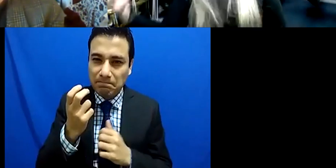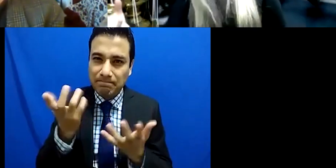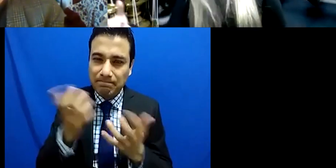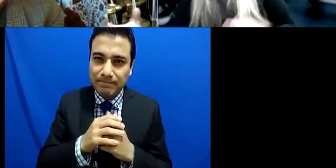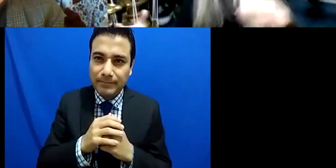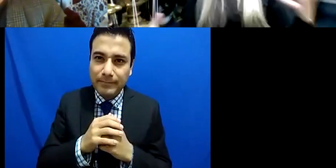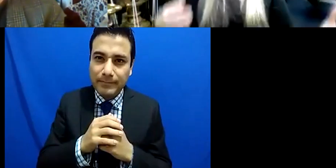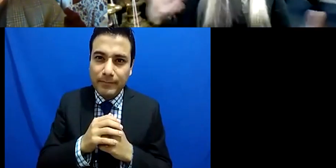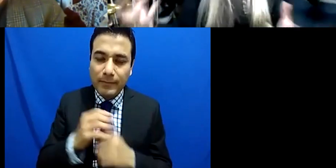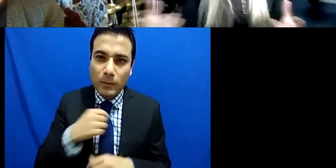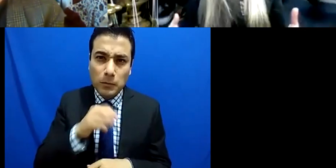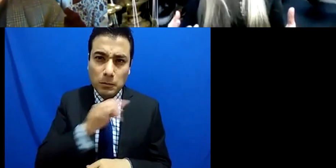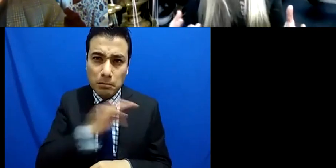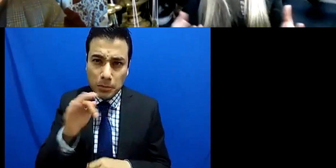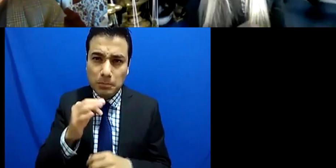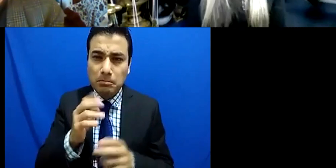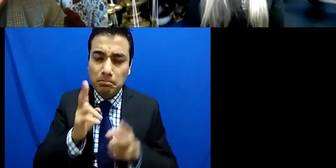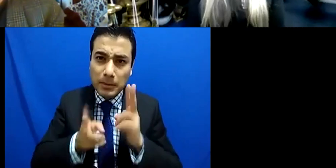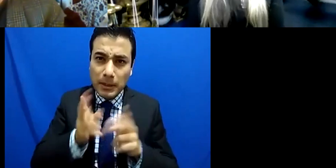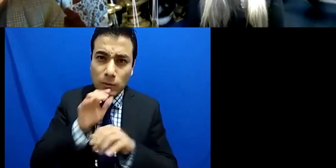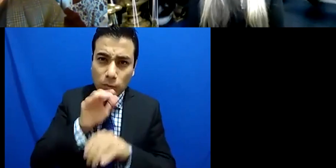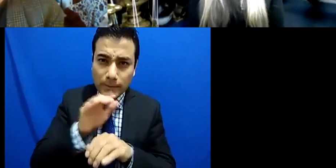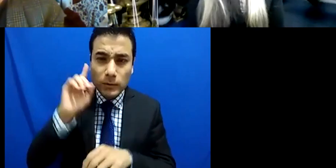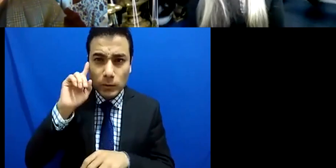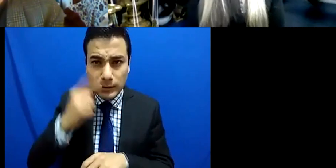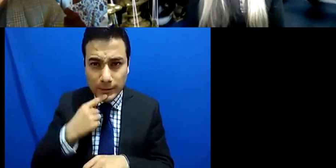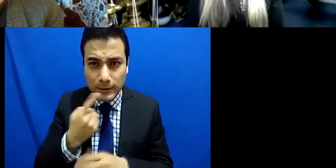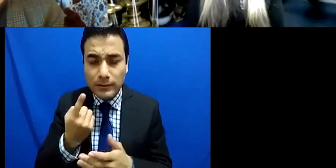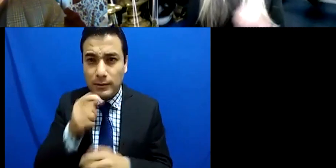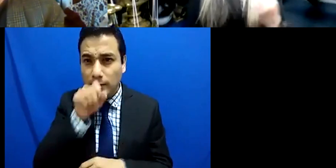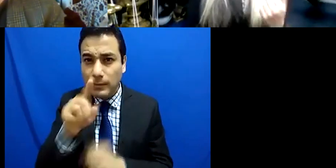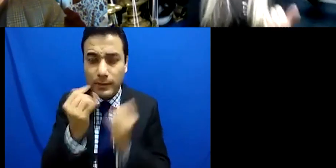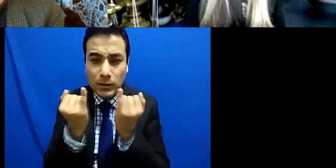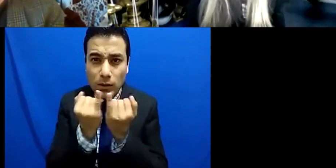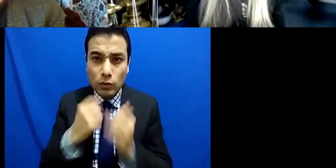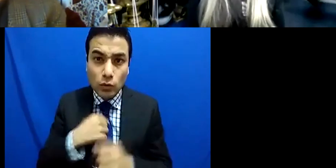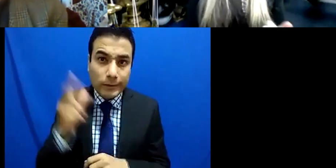person's situation and so on and so forth so we have to also think well where is technology